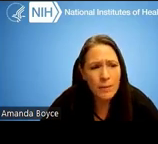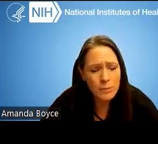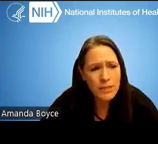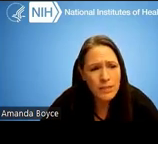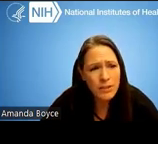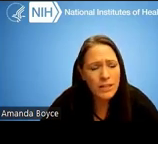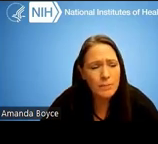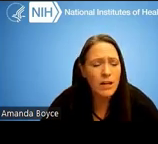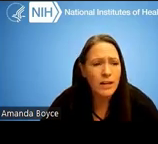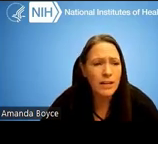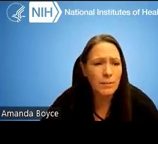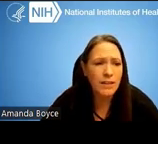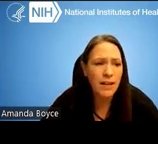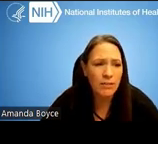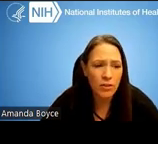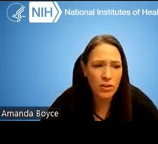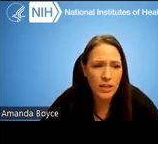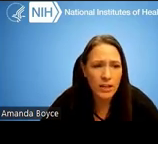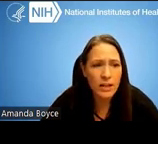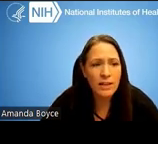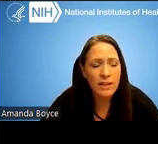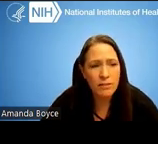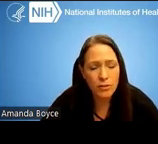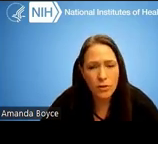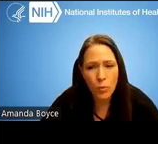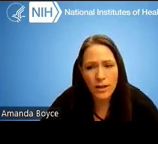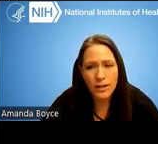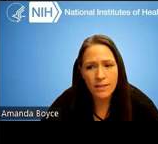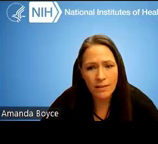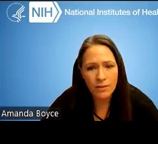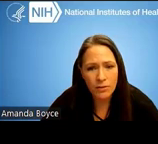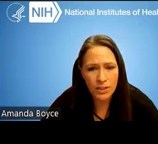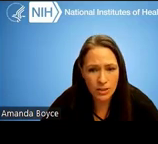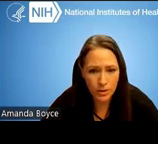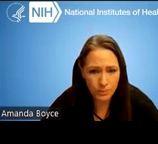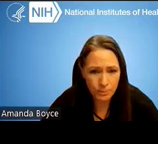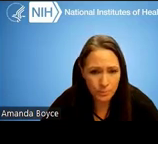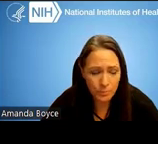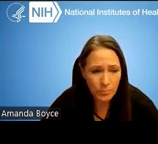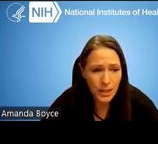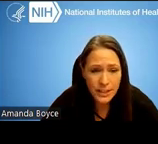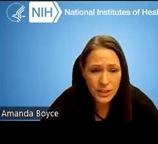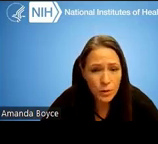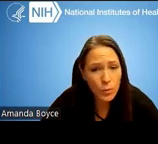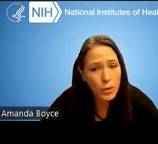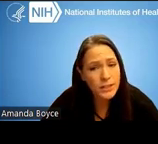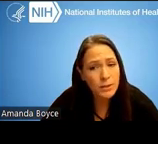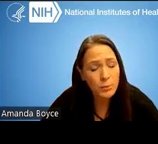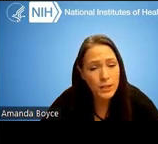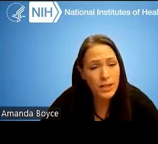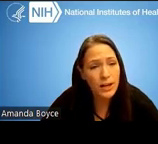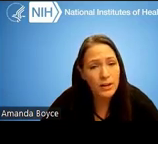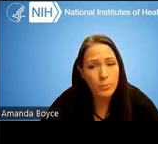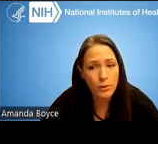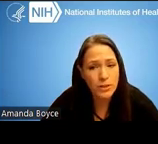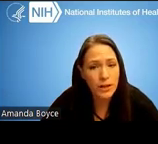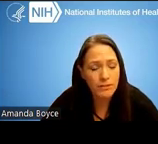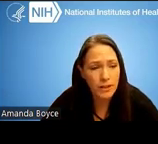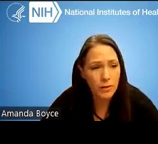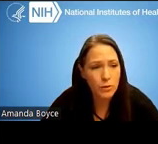And I'm specifically going to be talking about the F30, the F31 and the F32. These are awarded to predoc or postdoc fellows